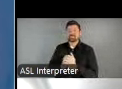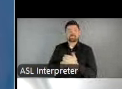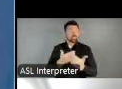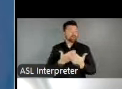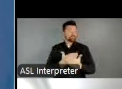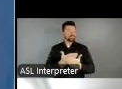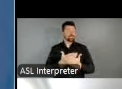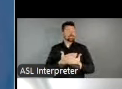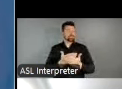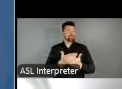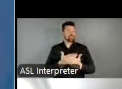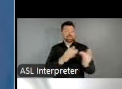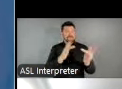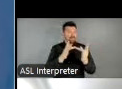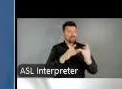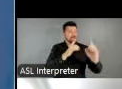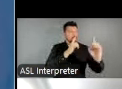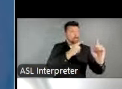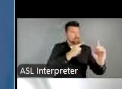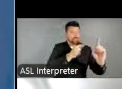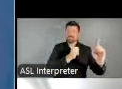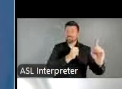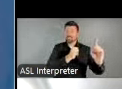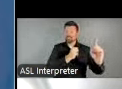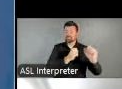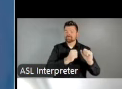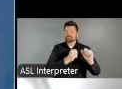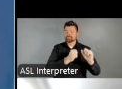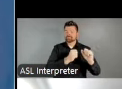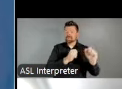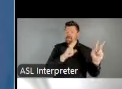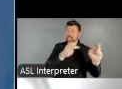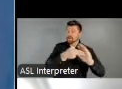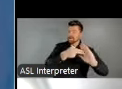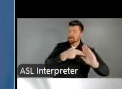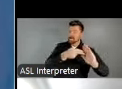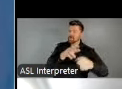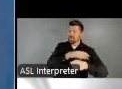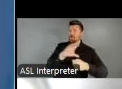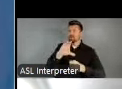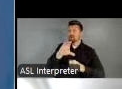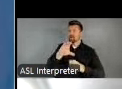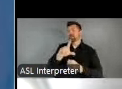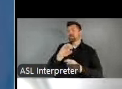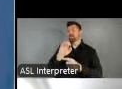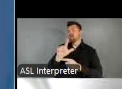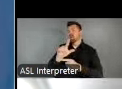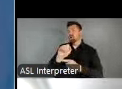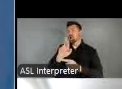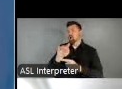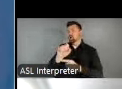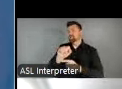and networking initiative, tentatively titled the Local Arts Agency National Cohort Program. While